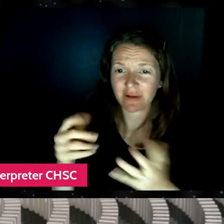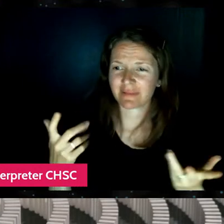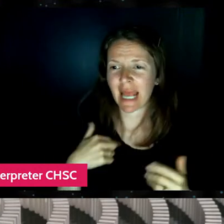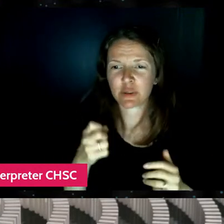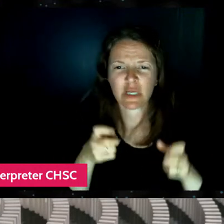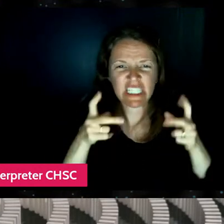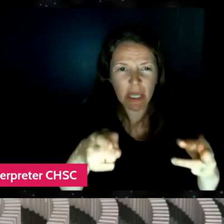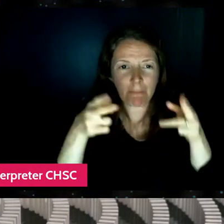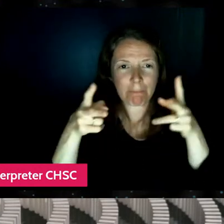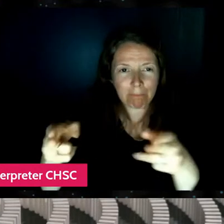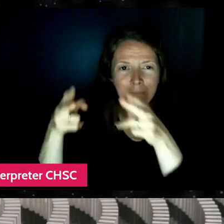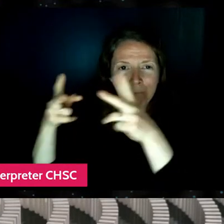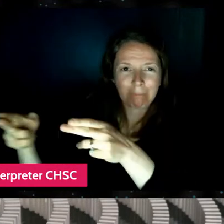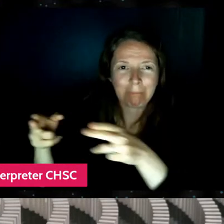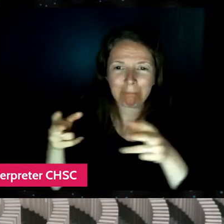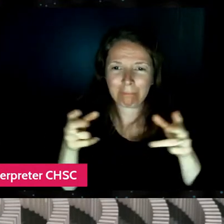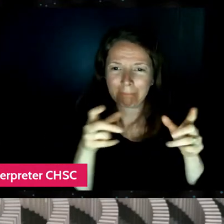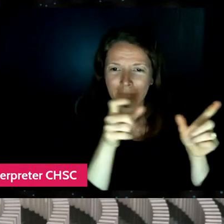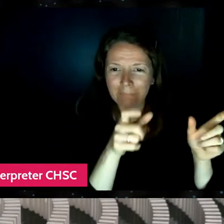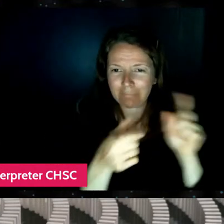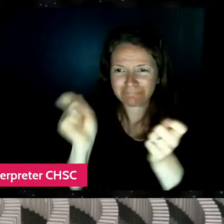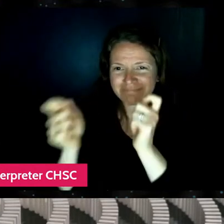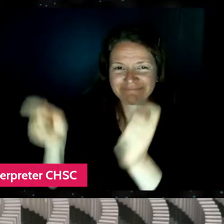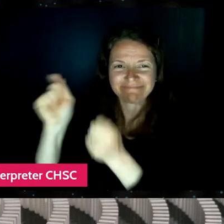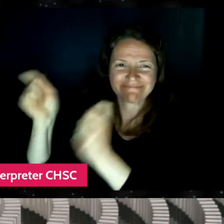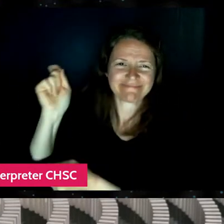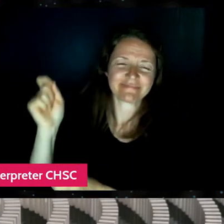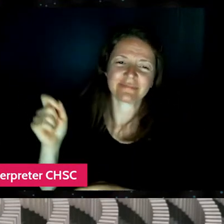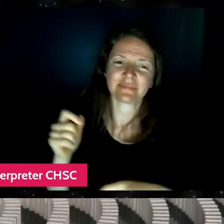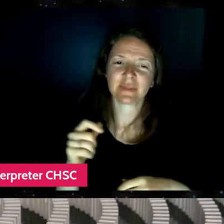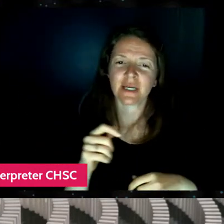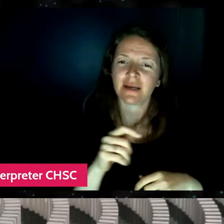Like I'm doing things that you traditionally wouldn't do in like cinema.